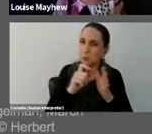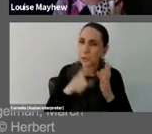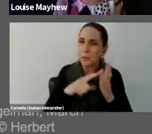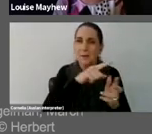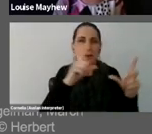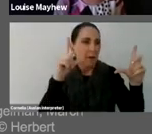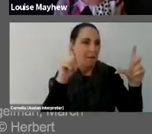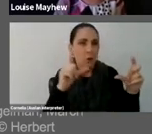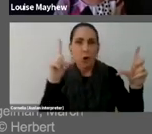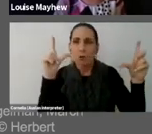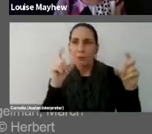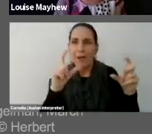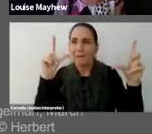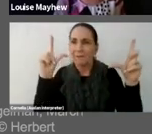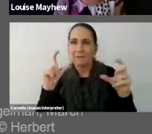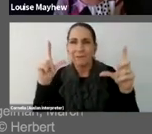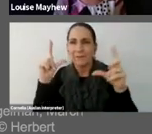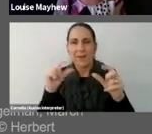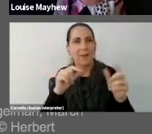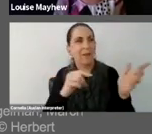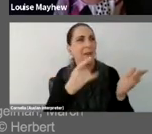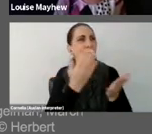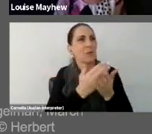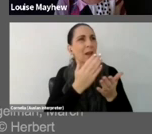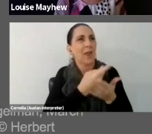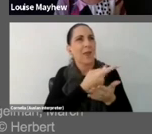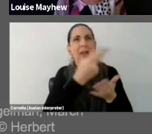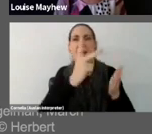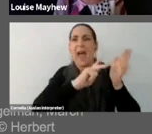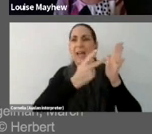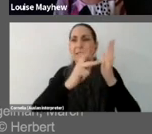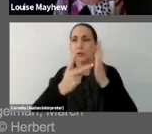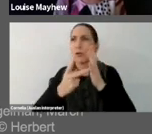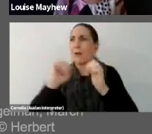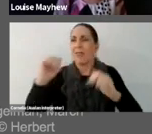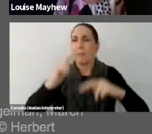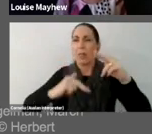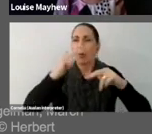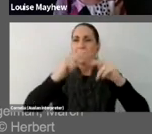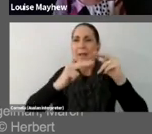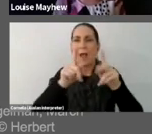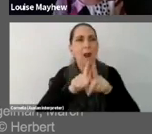the very banal architectural features of the building, so things like brick walls,